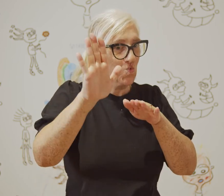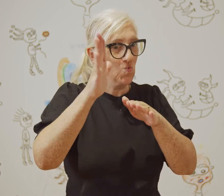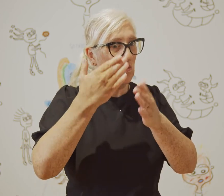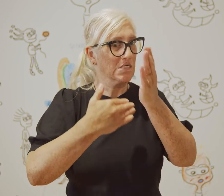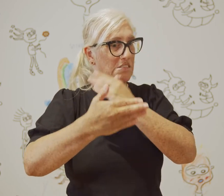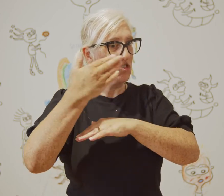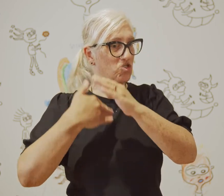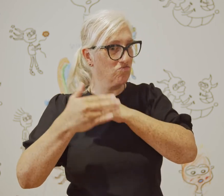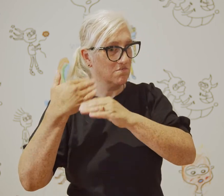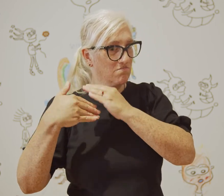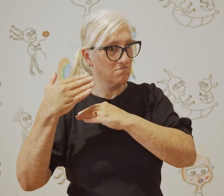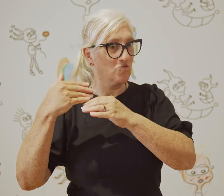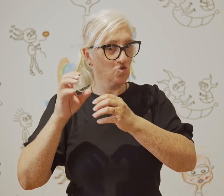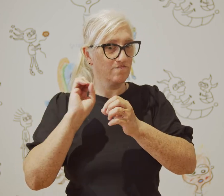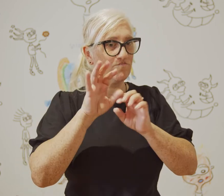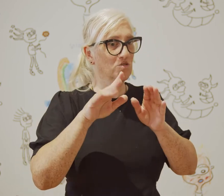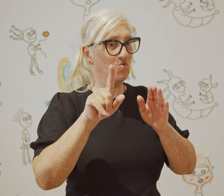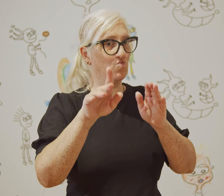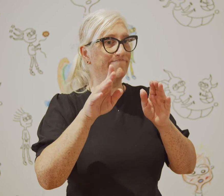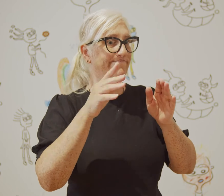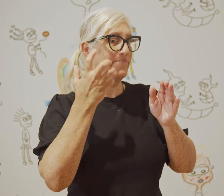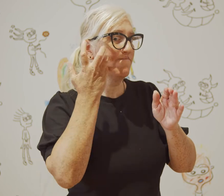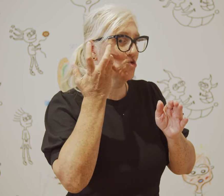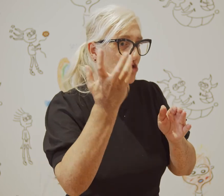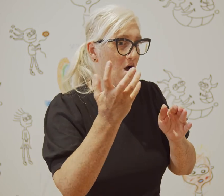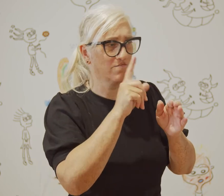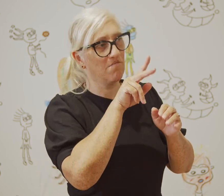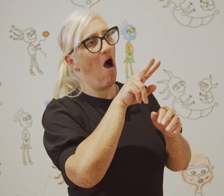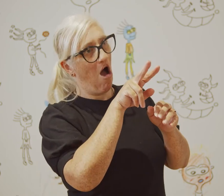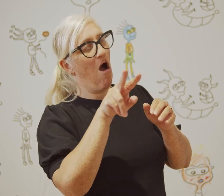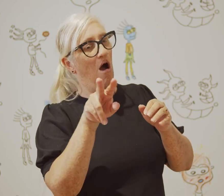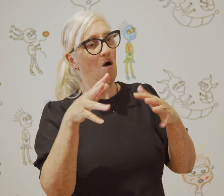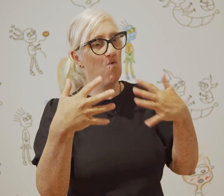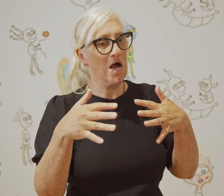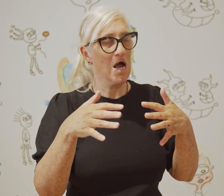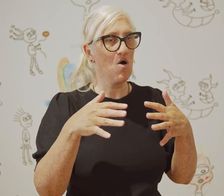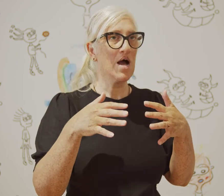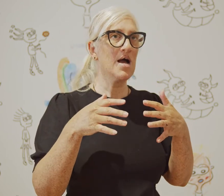creating new work to be engaged with by current and future generations